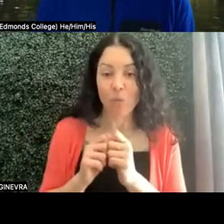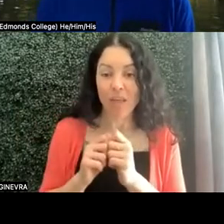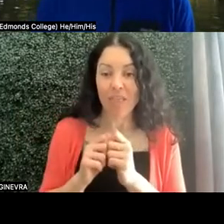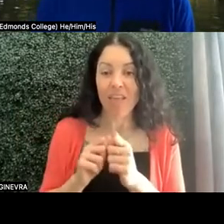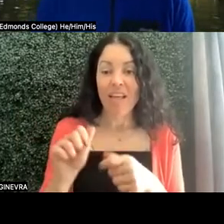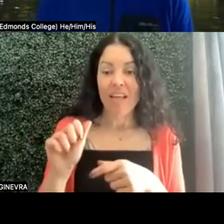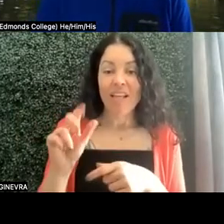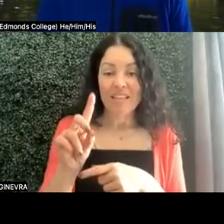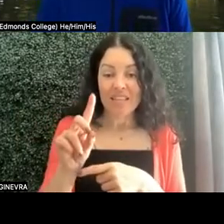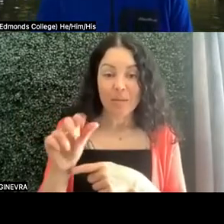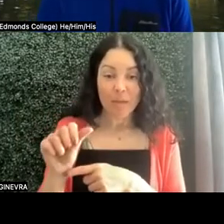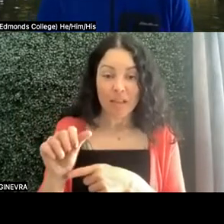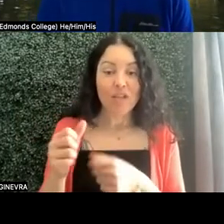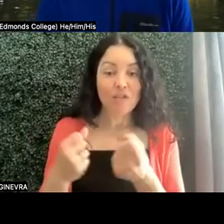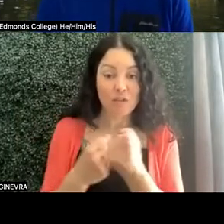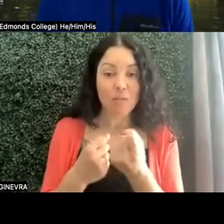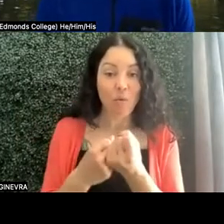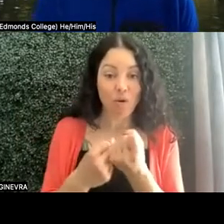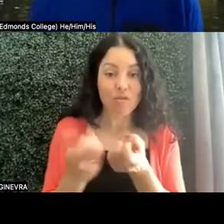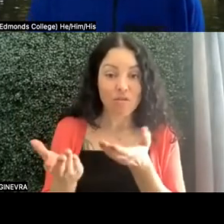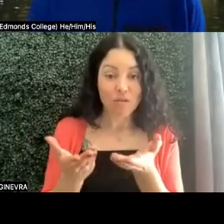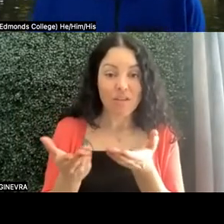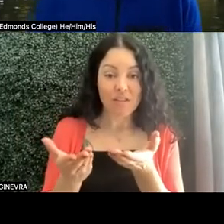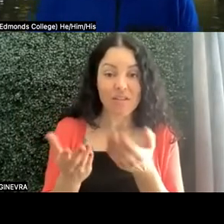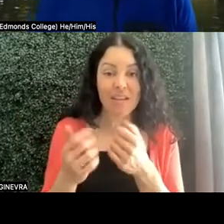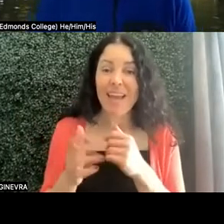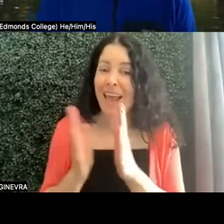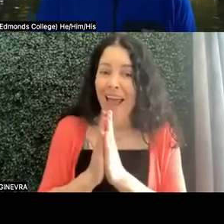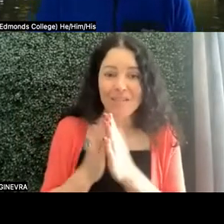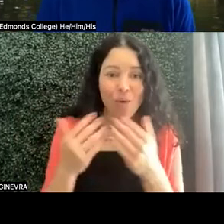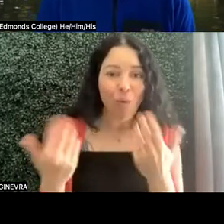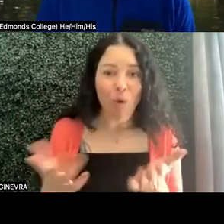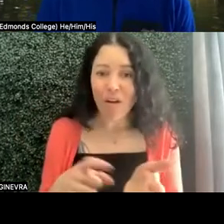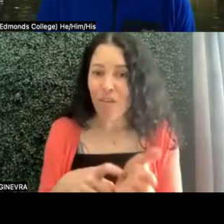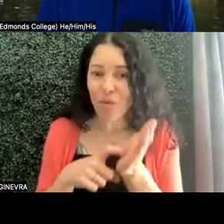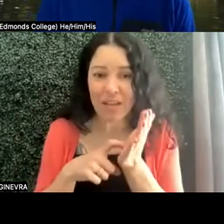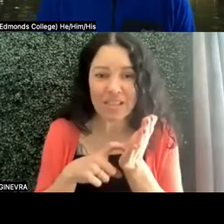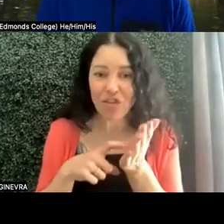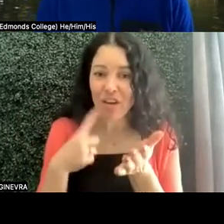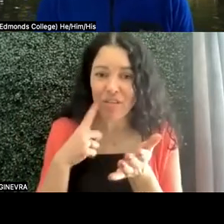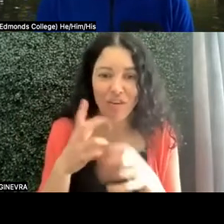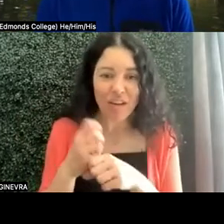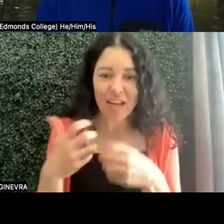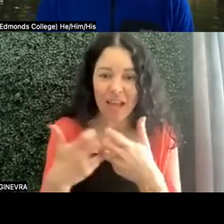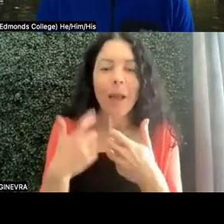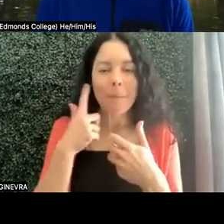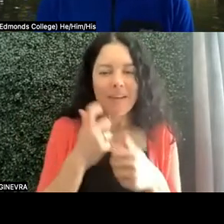your disability support provider, and ask them what their criteria are-- because like I said, we all do it a little different.